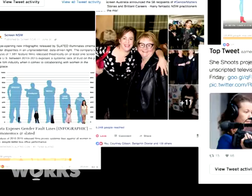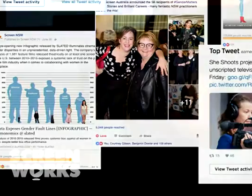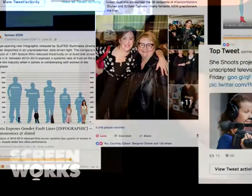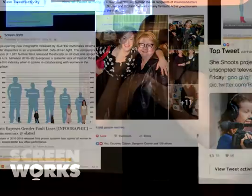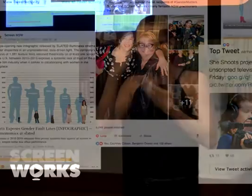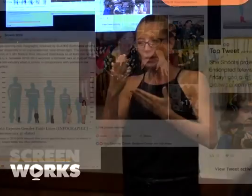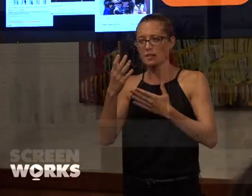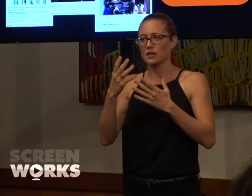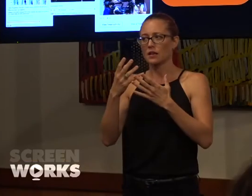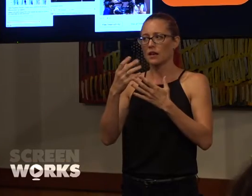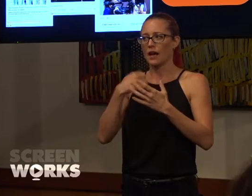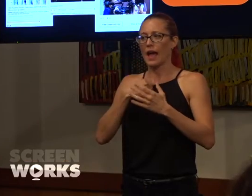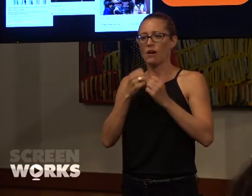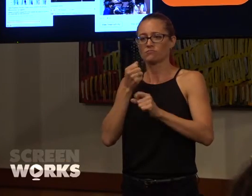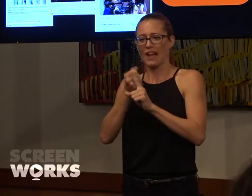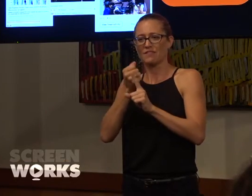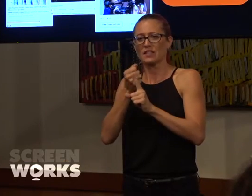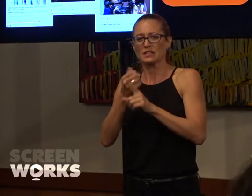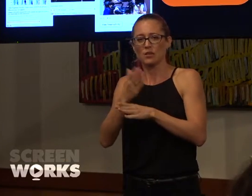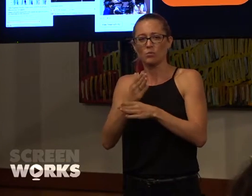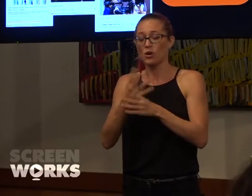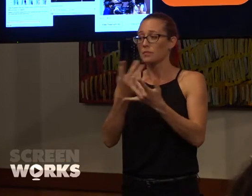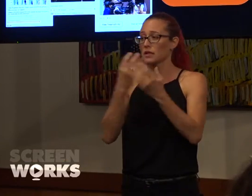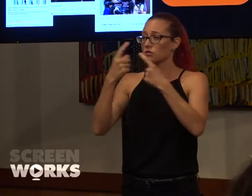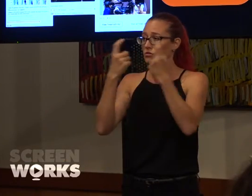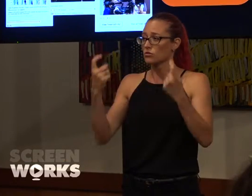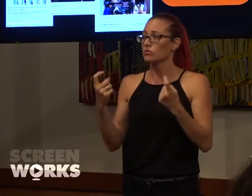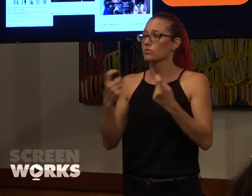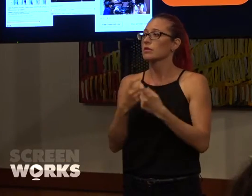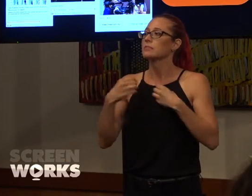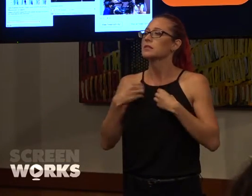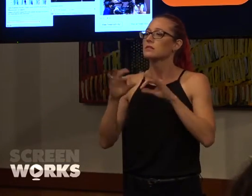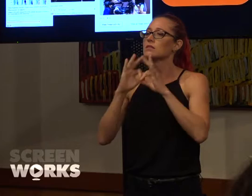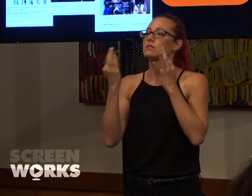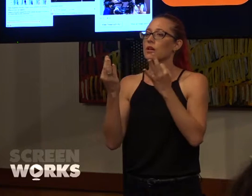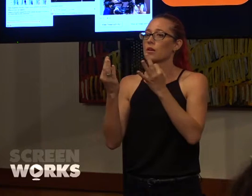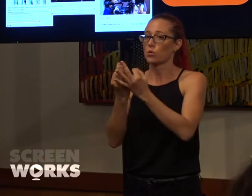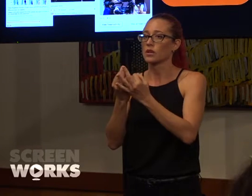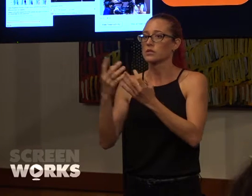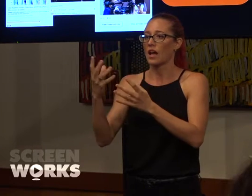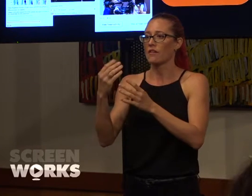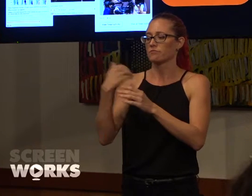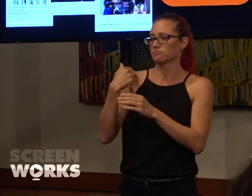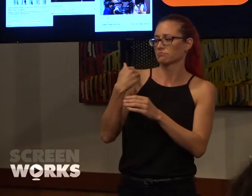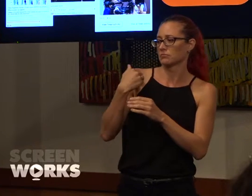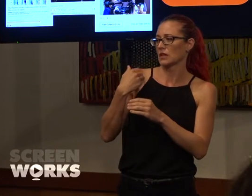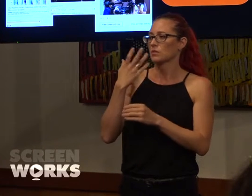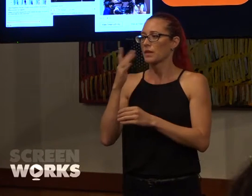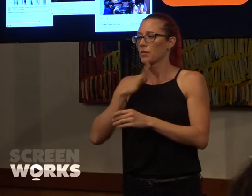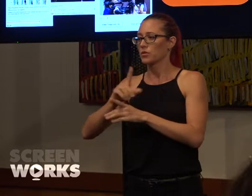this advocacy work. Several screen businesses and associated organizations have also reached out to us when they want to do a project around gender in